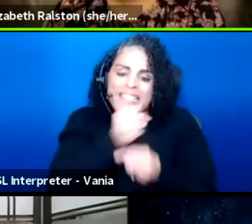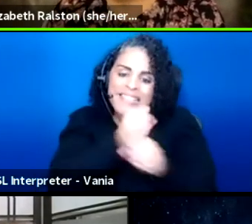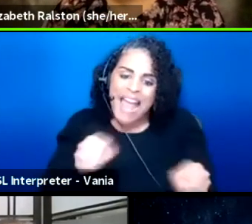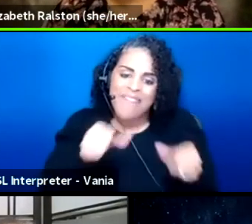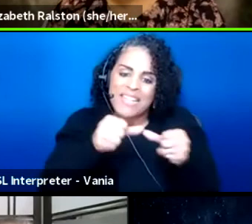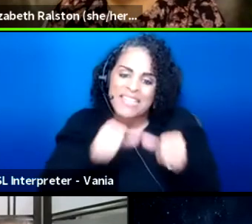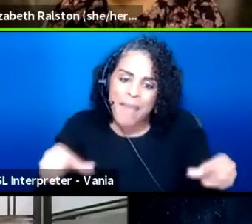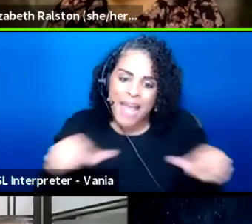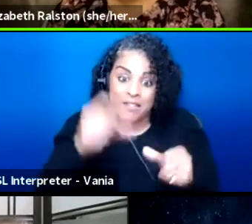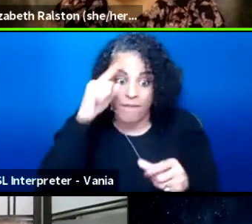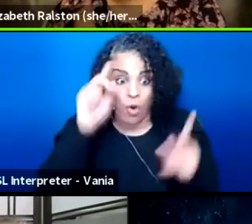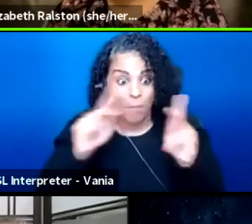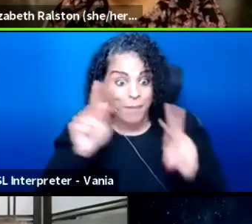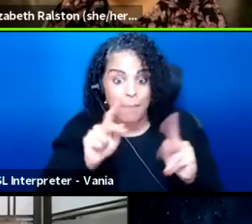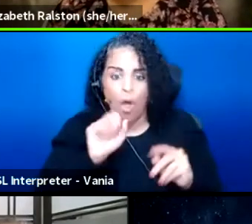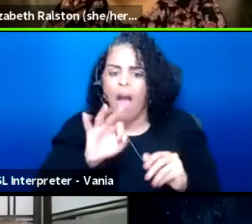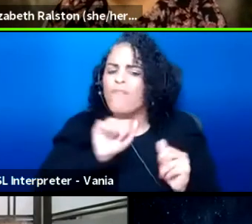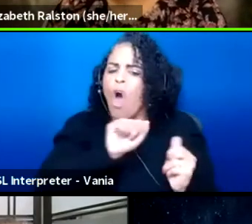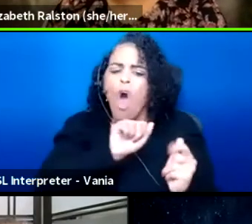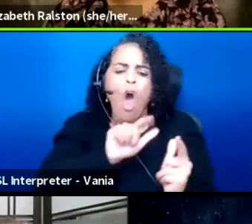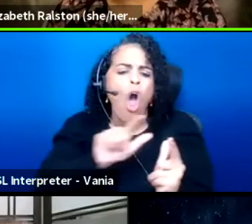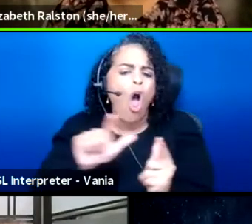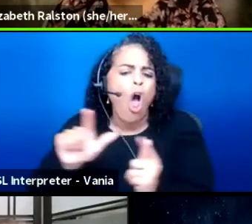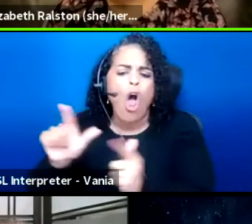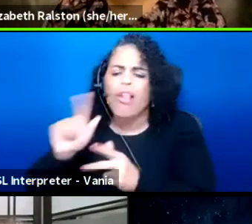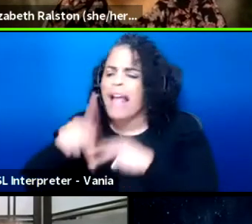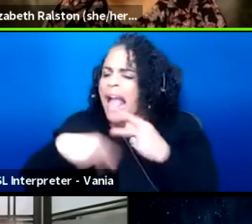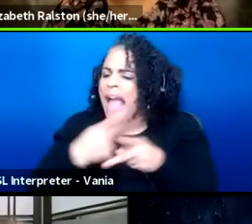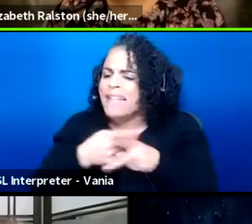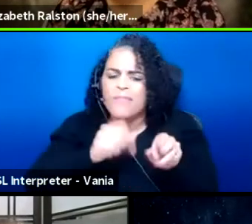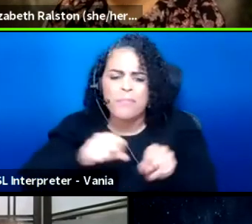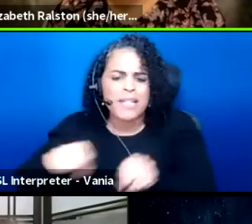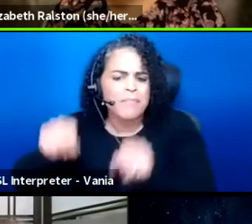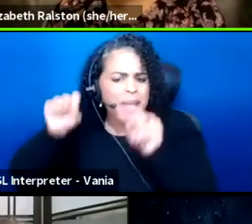for people of all kinds of abilities, to be able to go